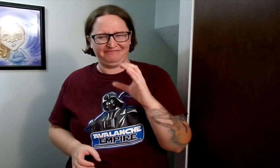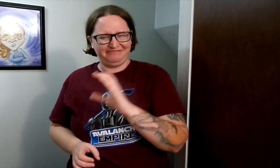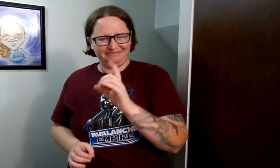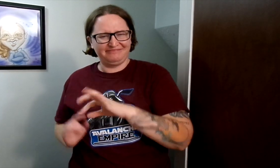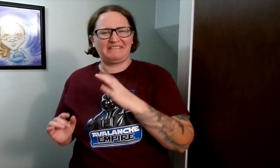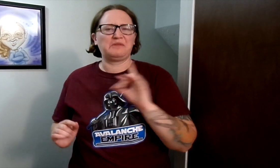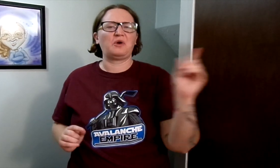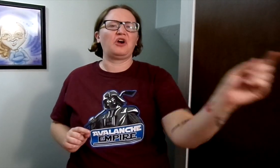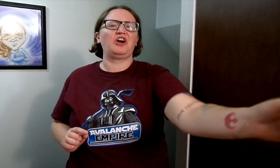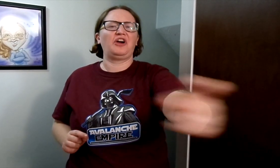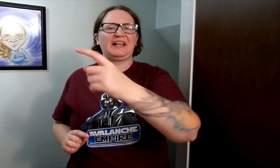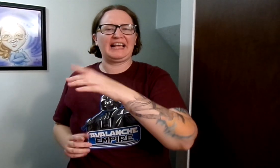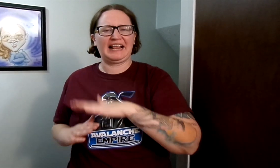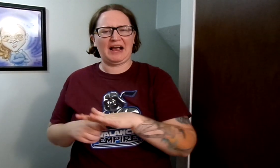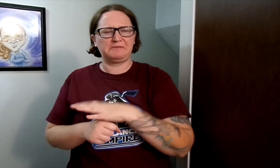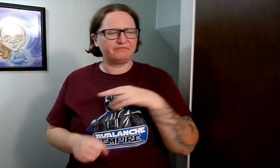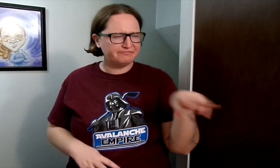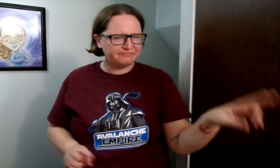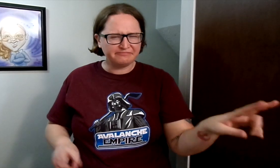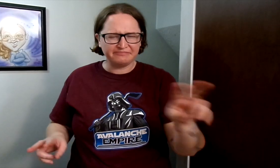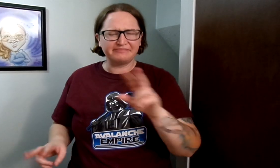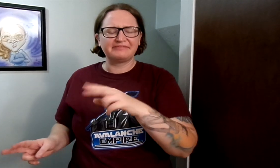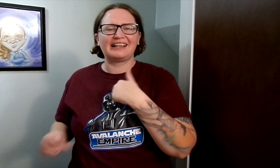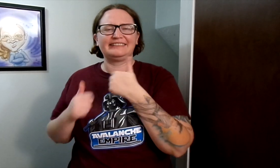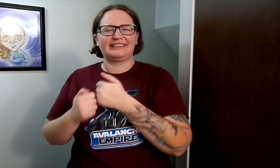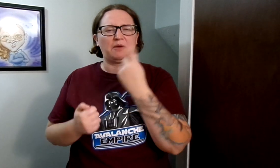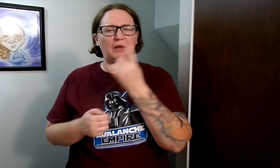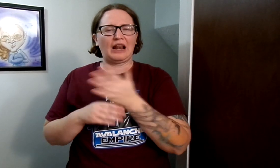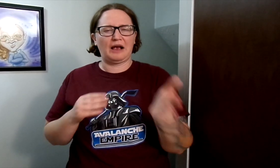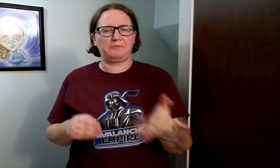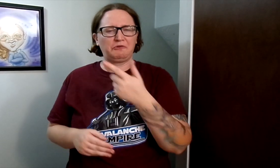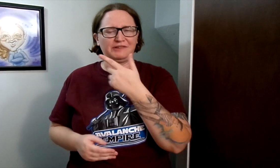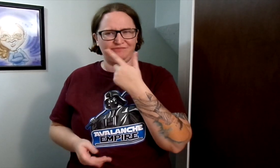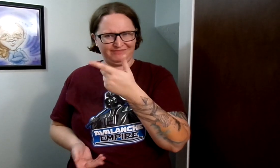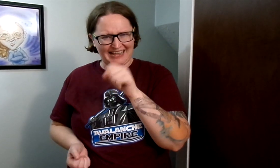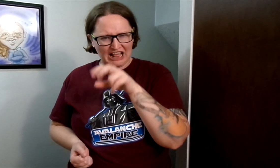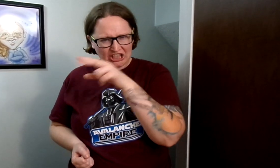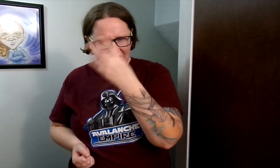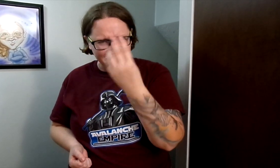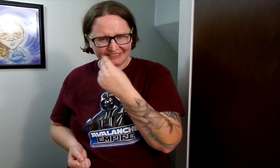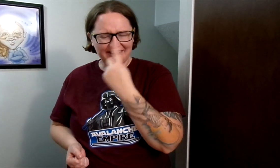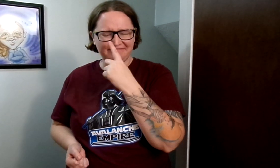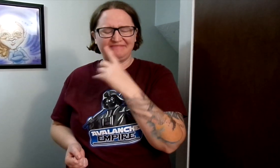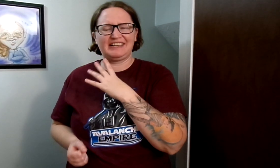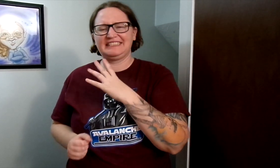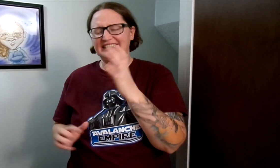So I'm looking, and looking, and looking. Walking around the neighborhood and I text one of our neighbors and said, "Hey can you look out for us?"